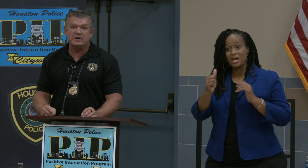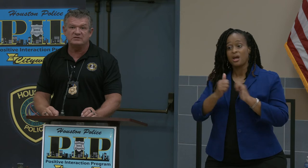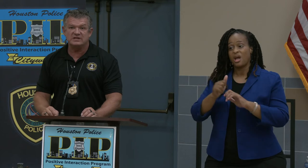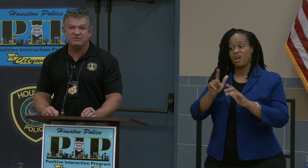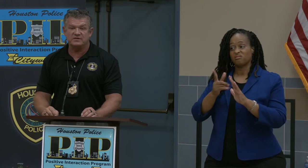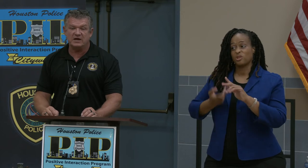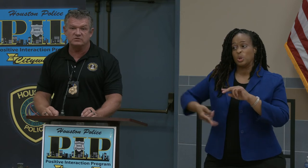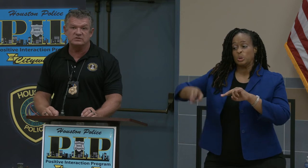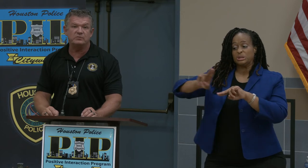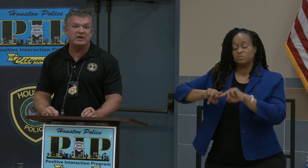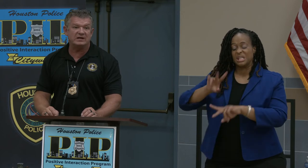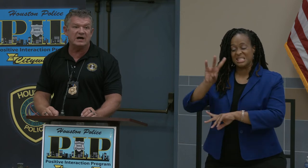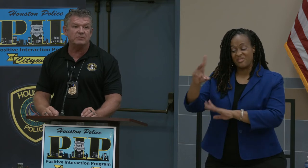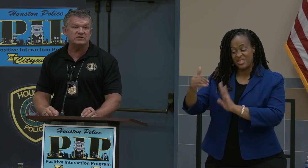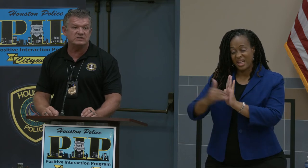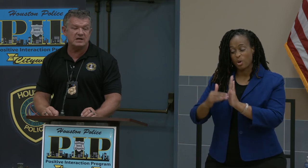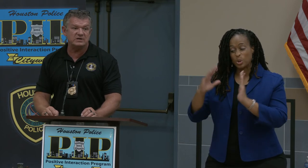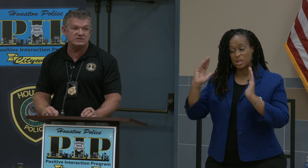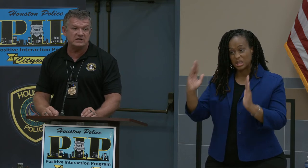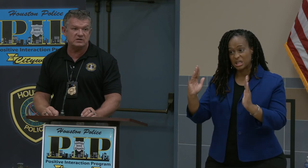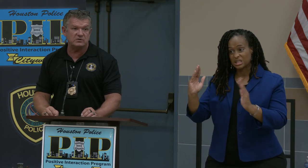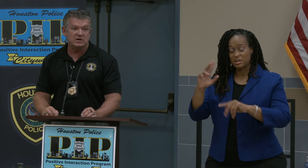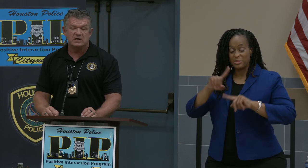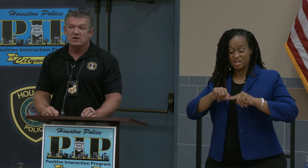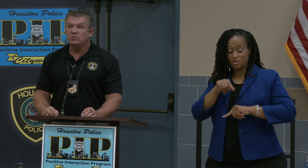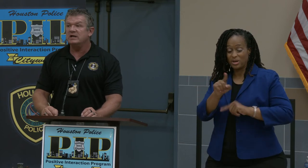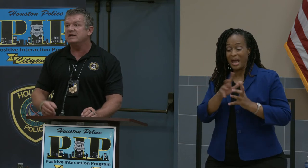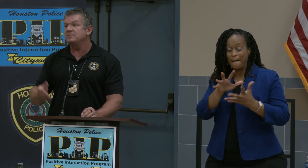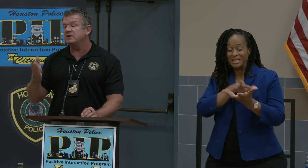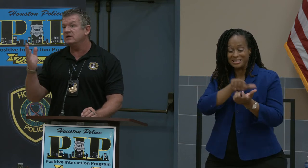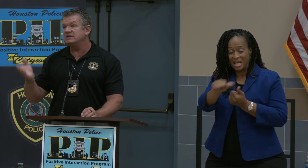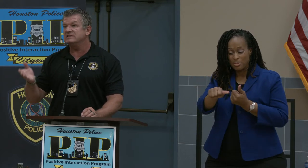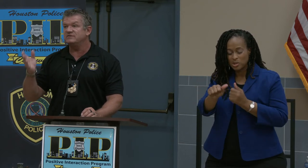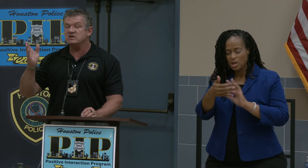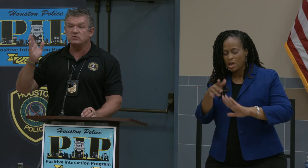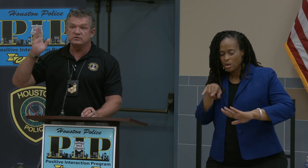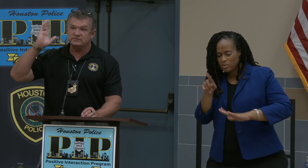about 7,000 depending on how much damage they do. When they get up underneath these vehicles,